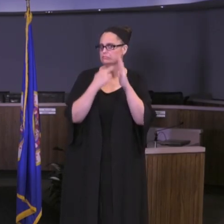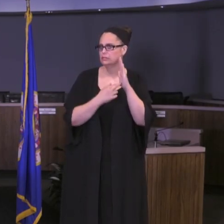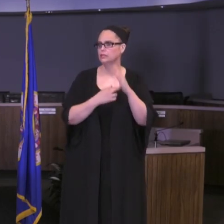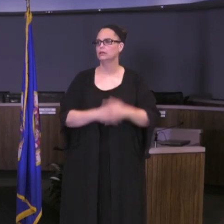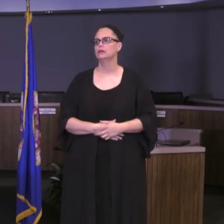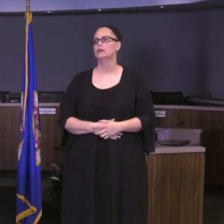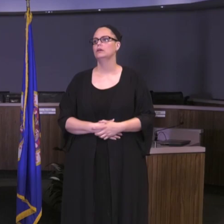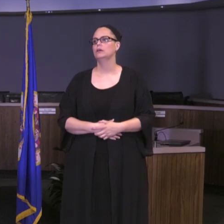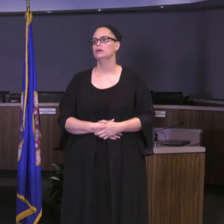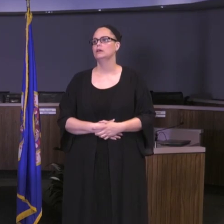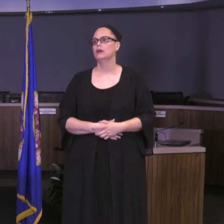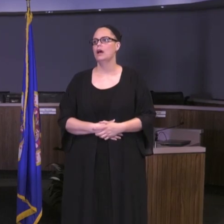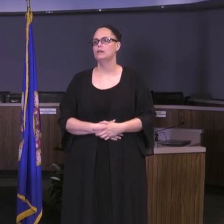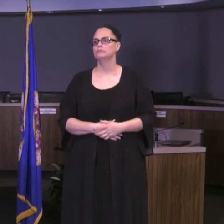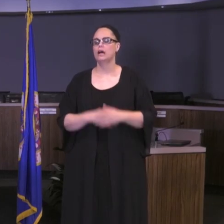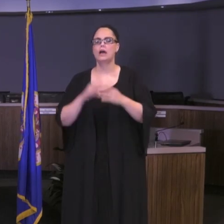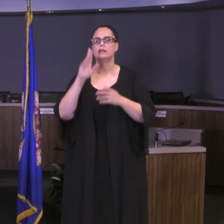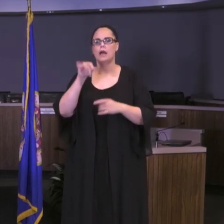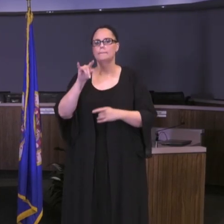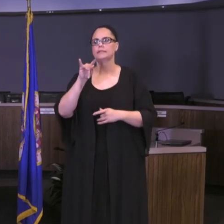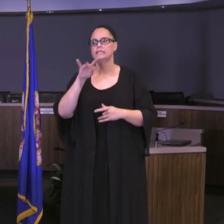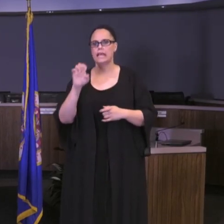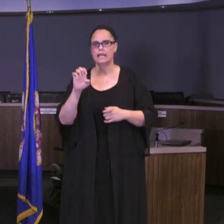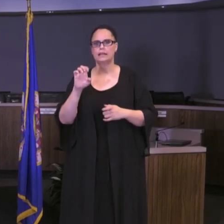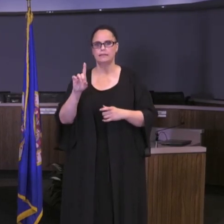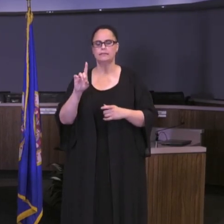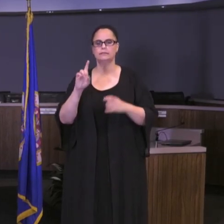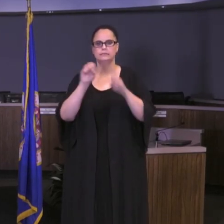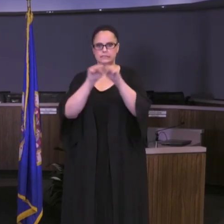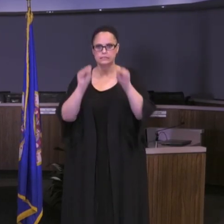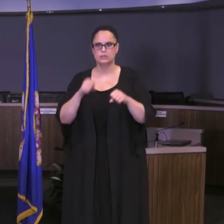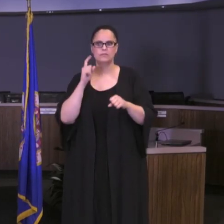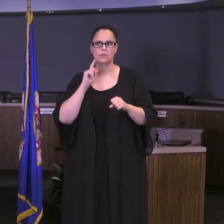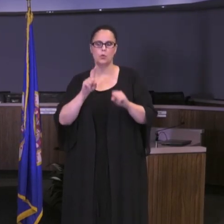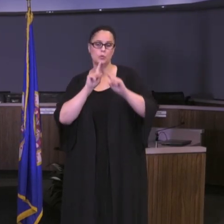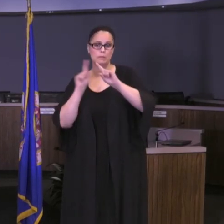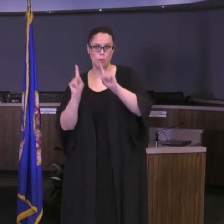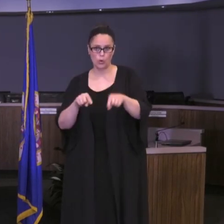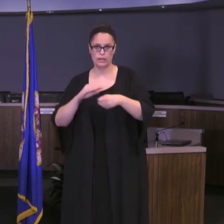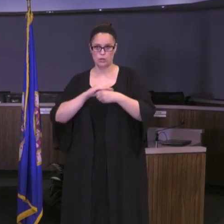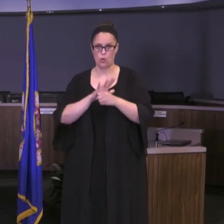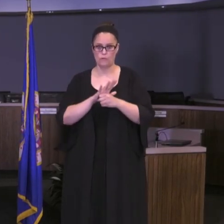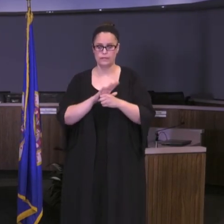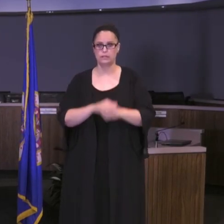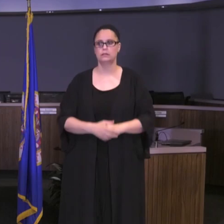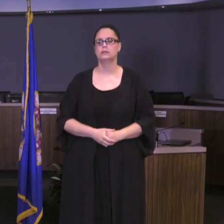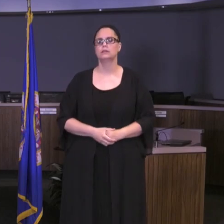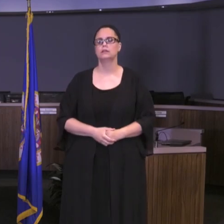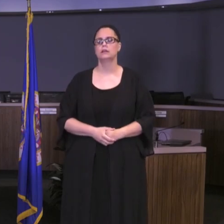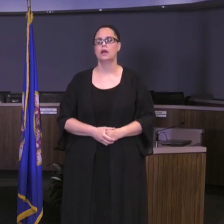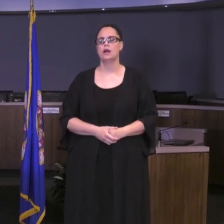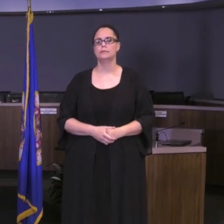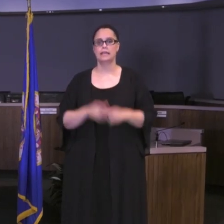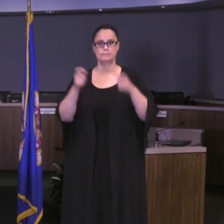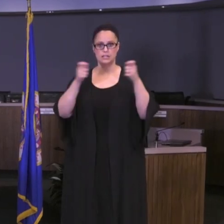for self-reporting COVID-19 in all of our sites. Our administrators are going to be point people for COVID concerns